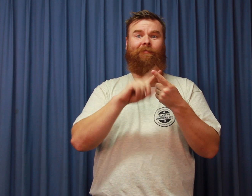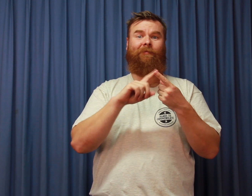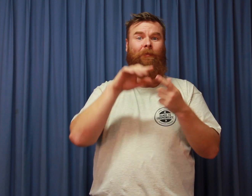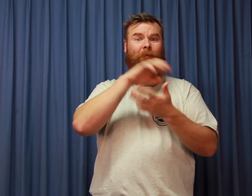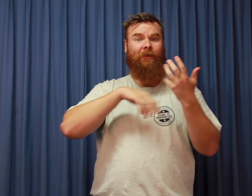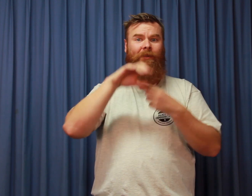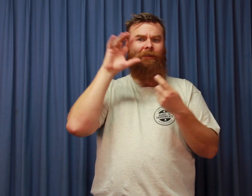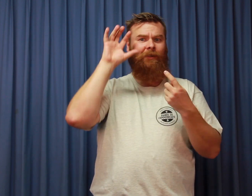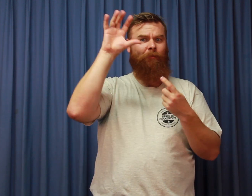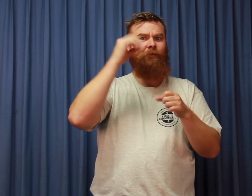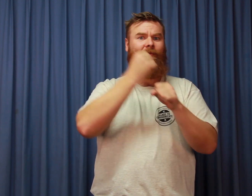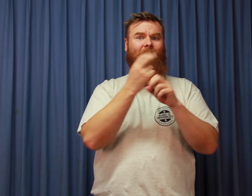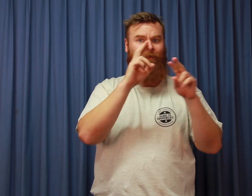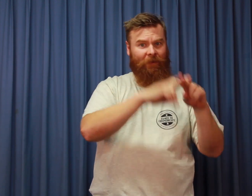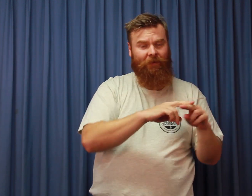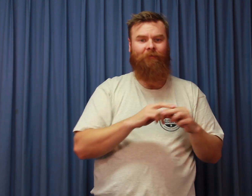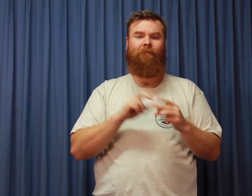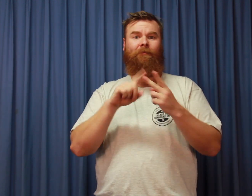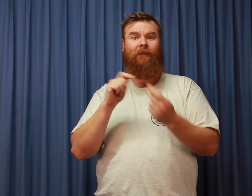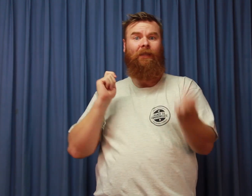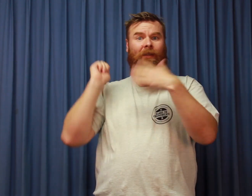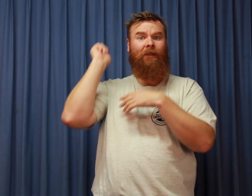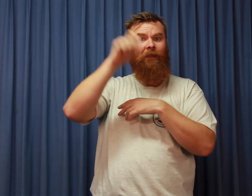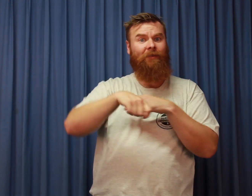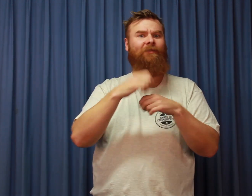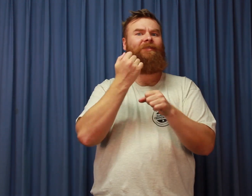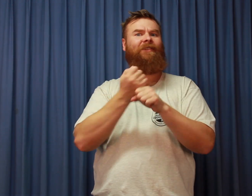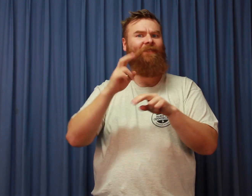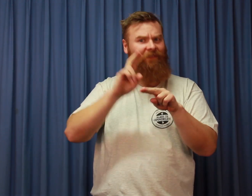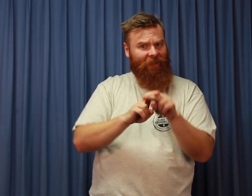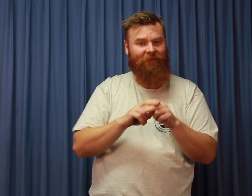The mixed netball grand final. The grand final of tennis.